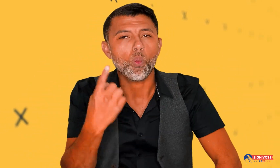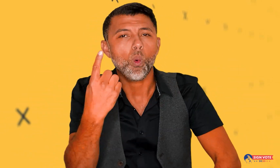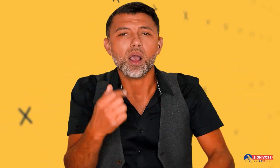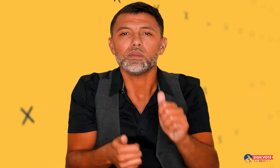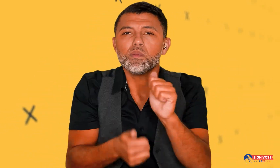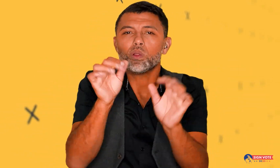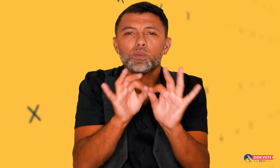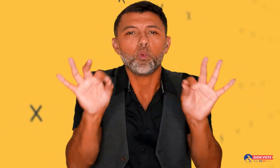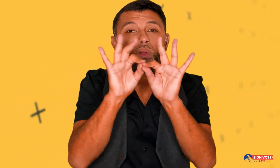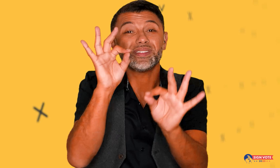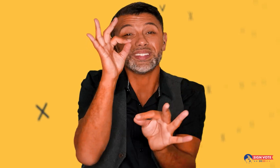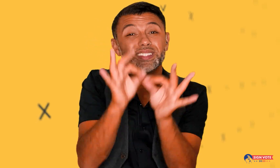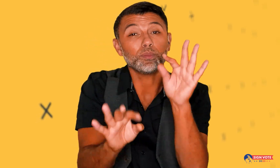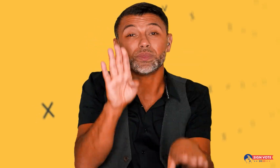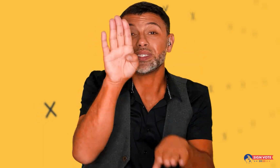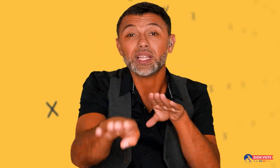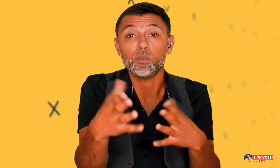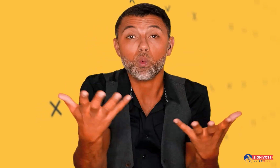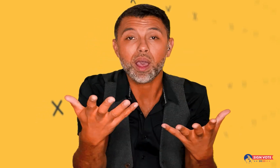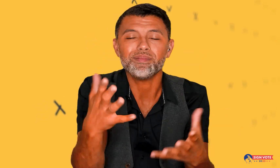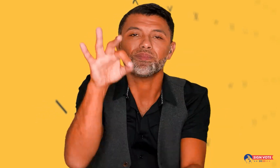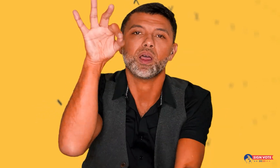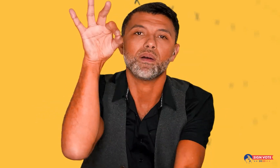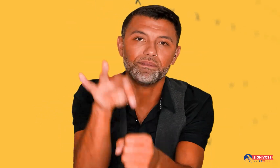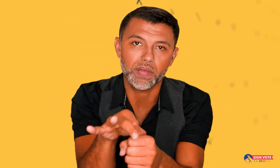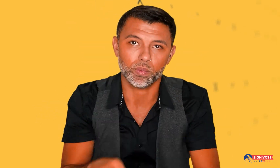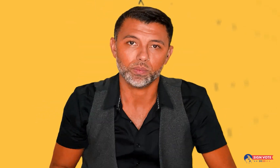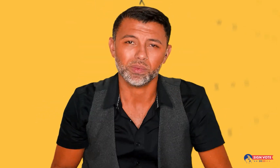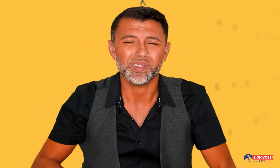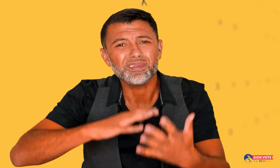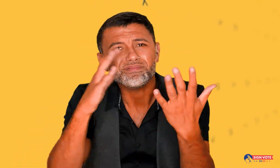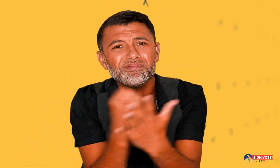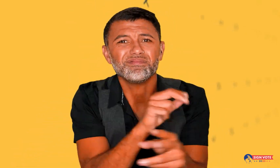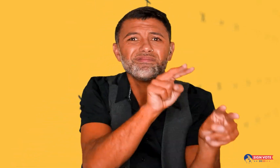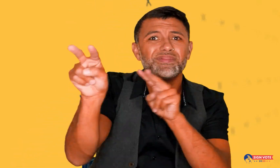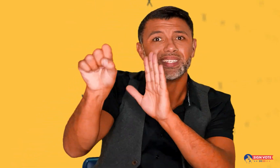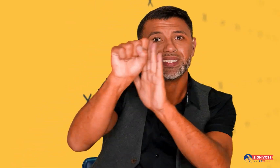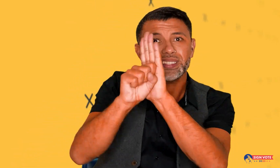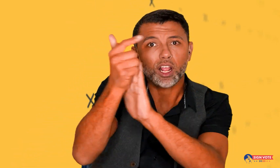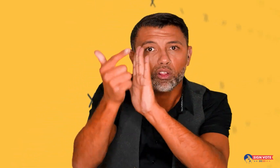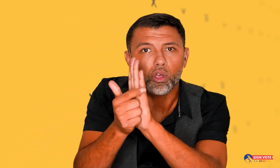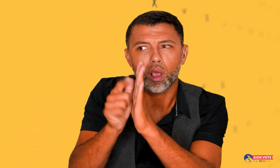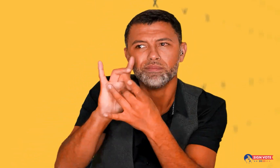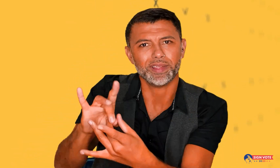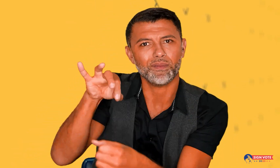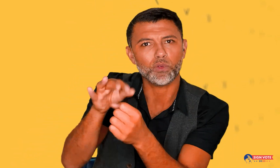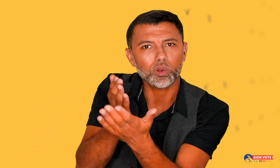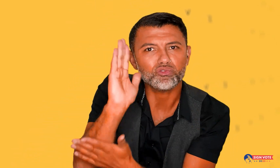One of the most important and simplest steps you can take is to vote. Take some time to research your state's voting laws